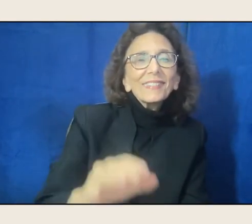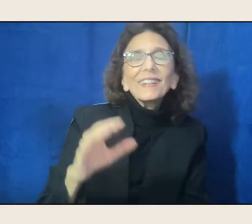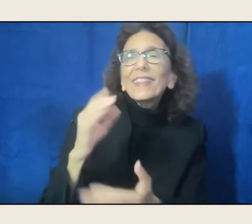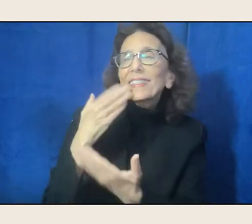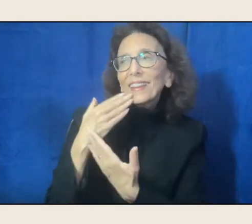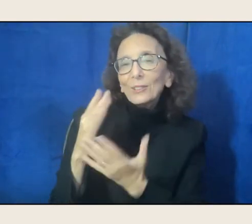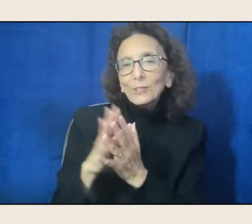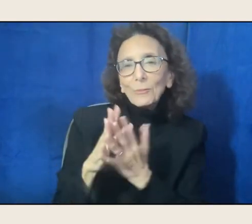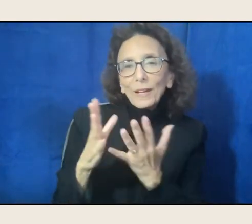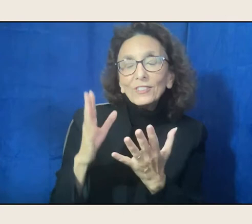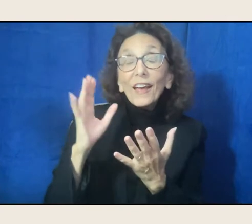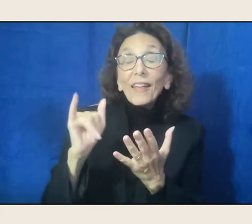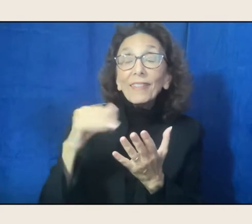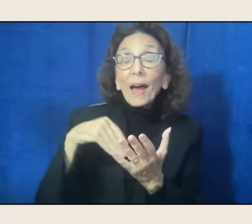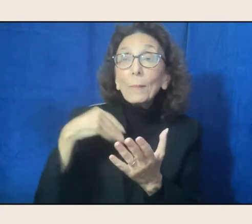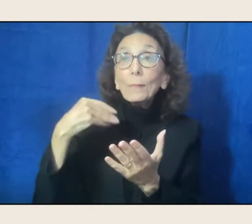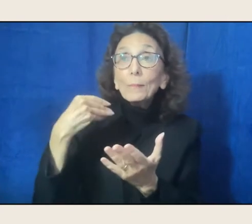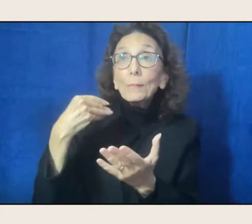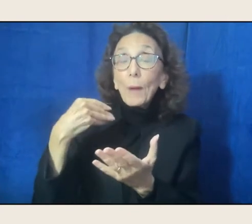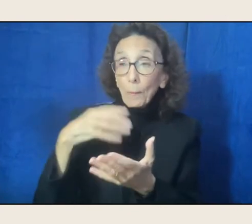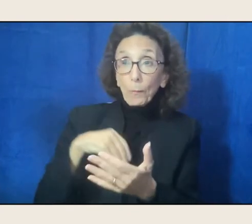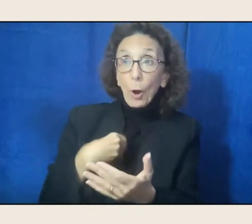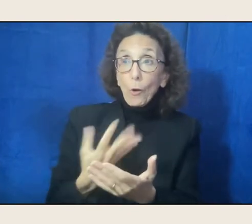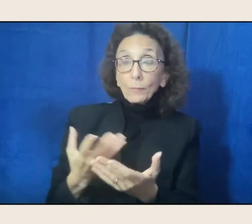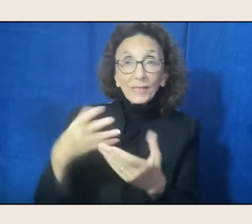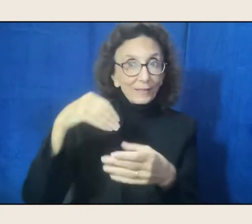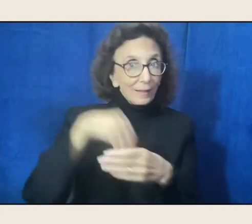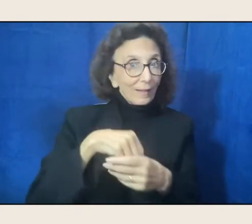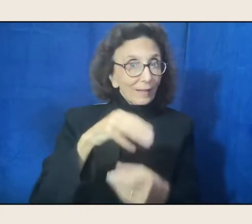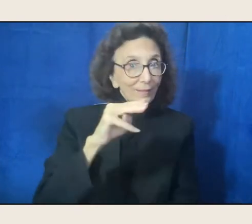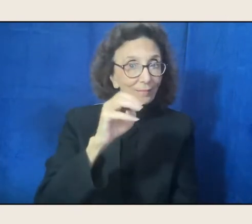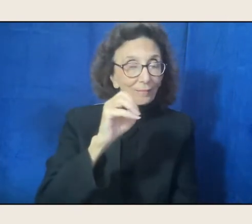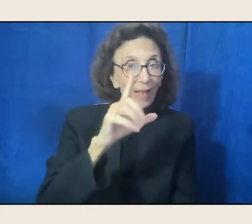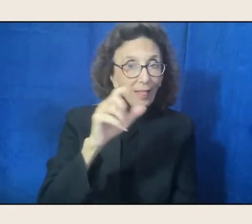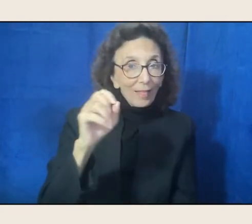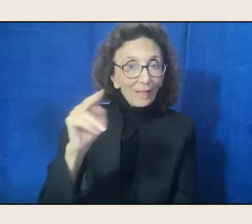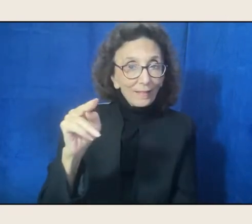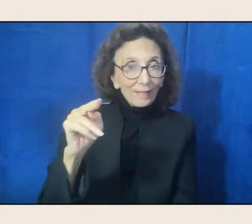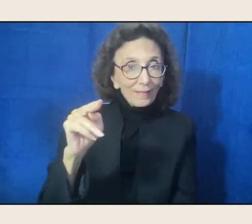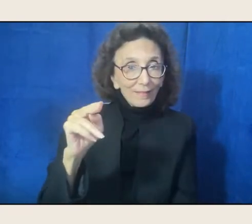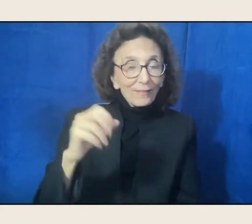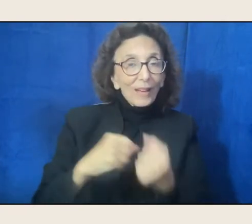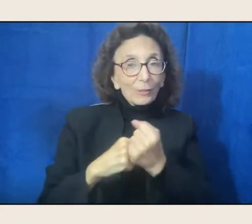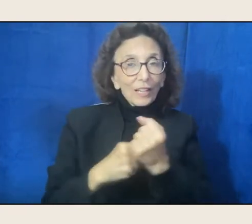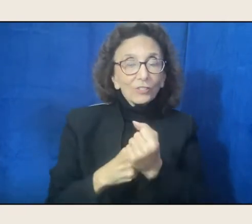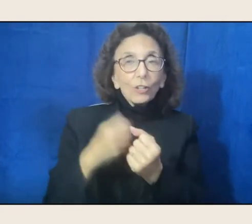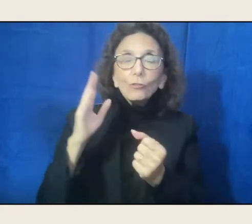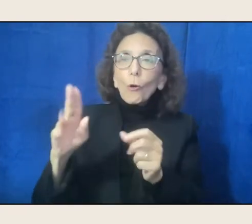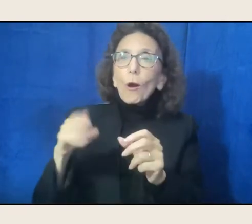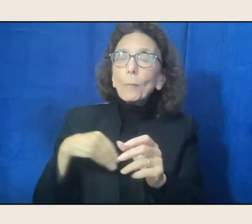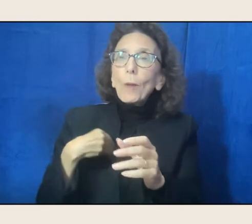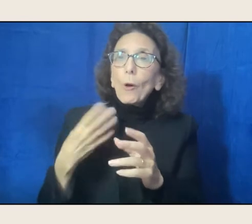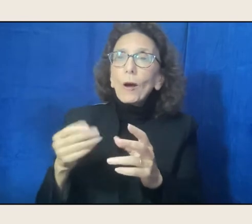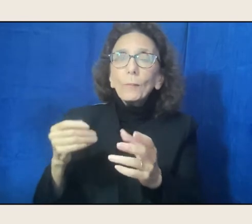It's a poem that I've shared on multiple occasions, because it says so much. Thank you.